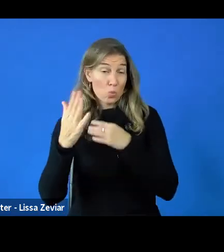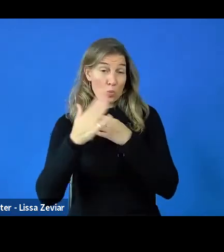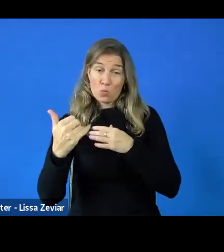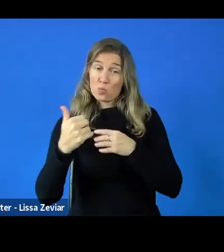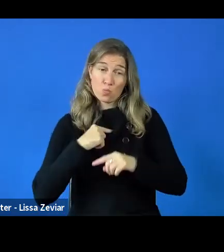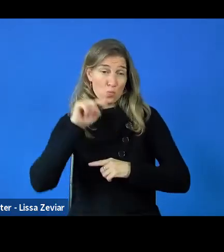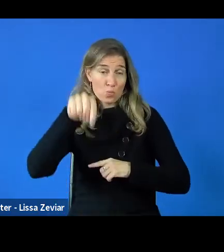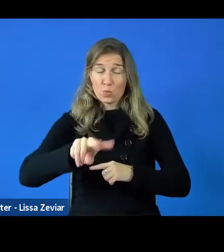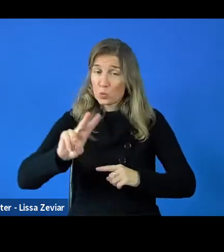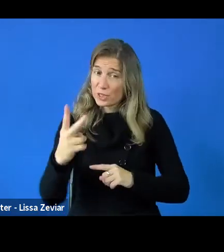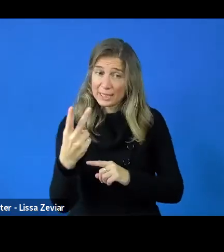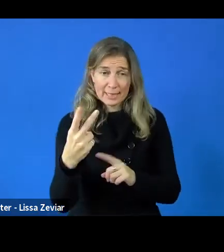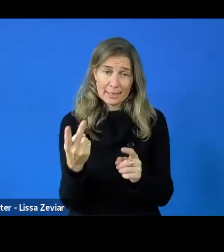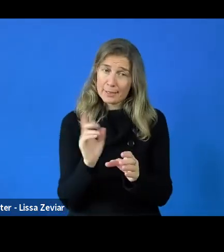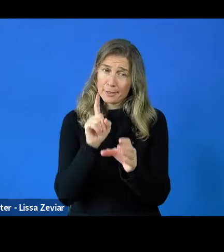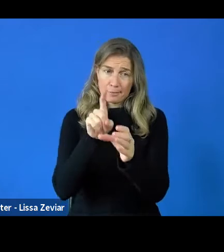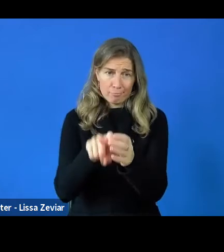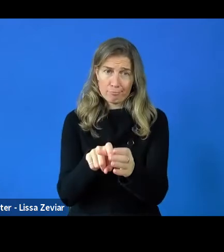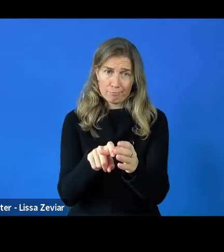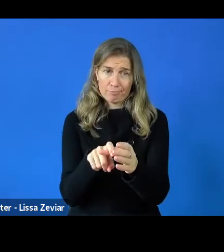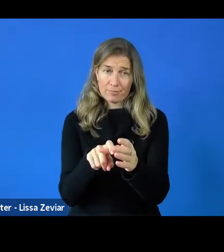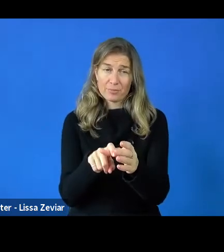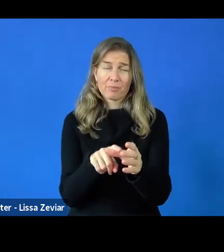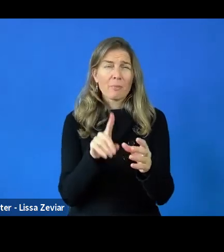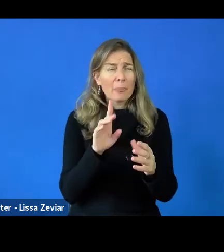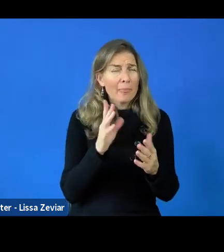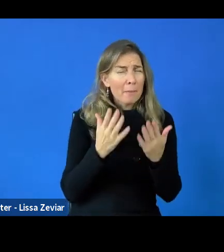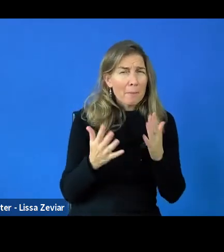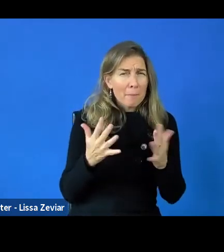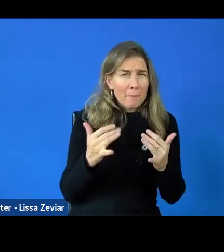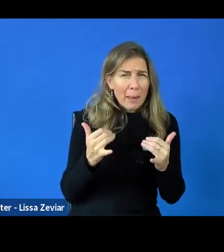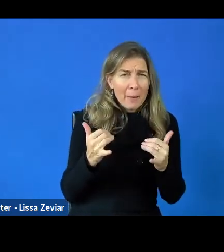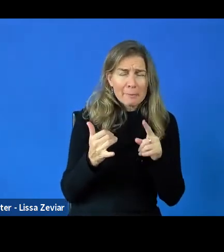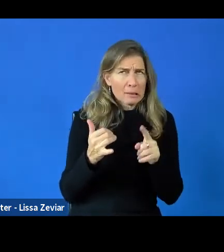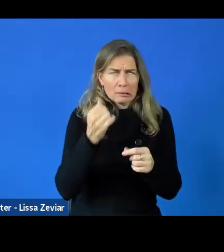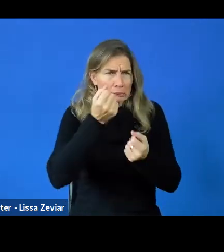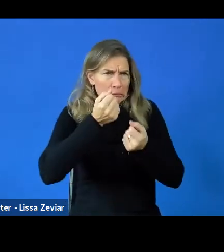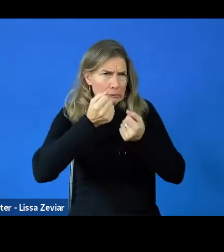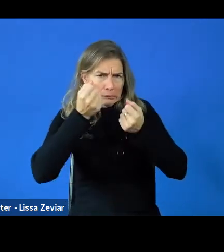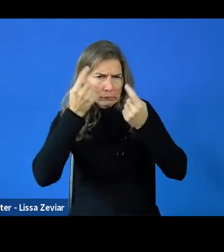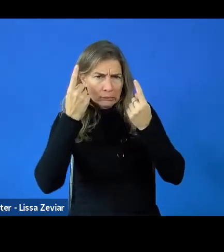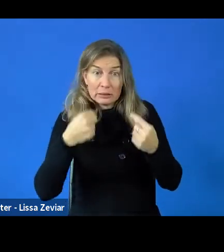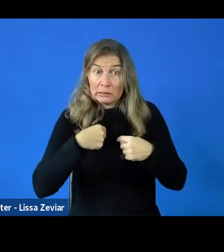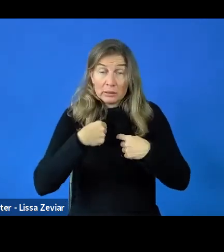So the idea is that if you don't understand, you say what am I supposed to do, I have no experience, help me.